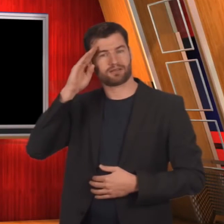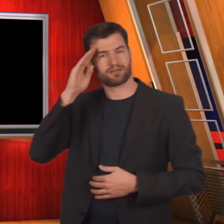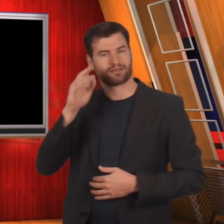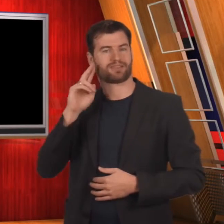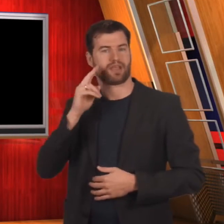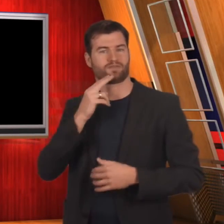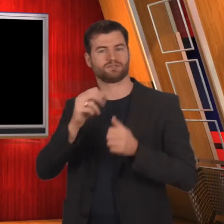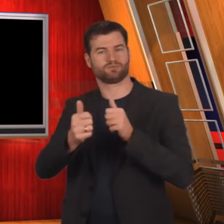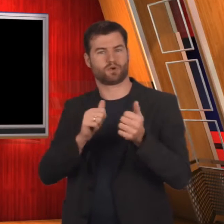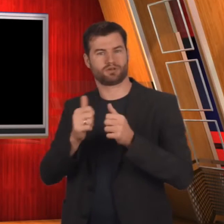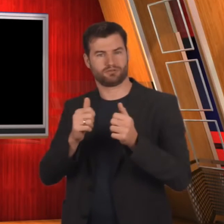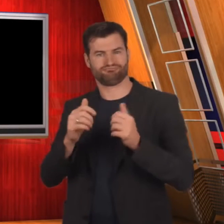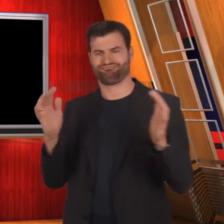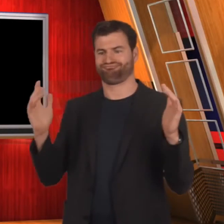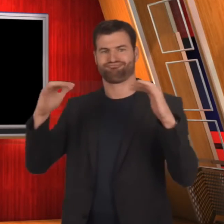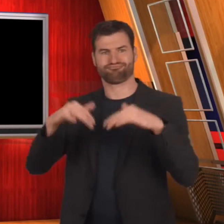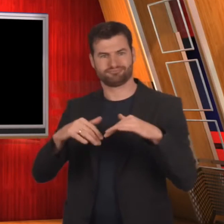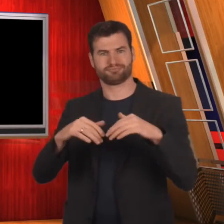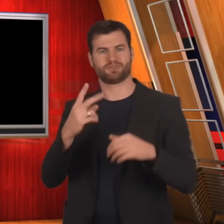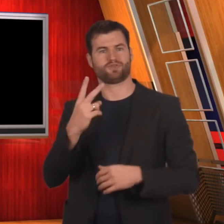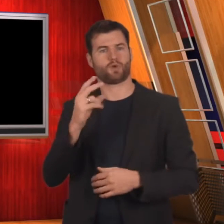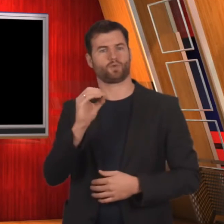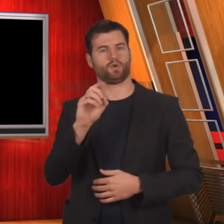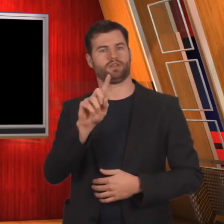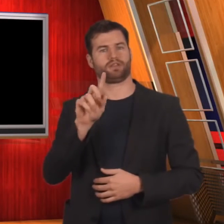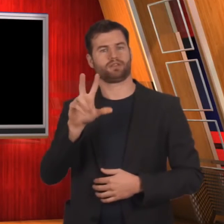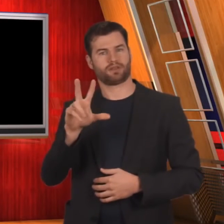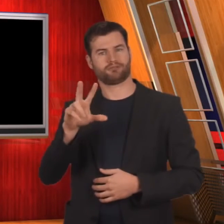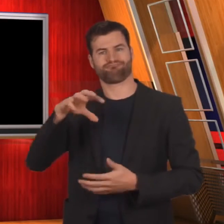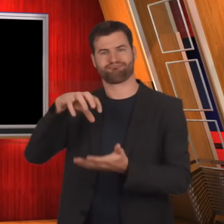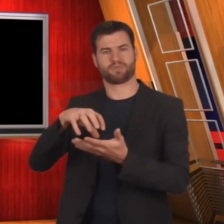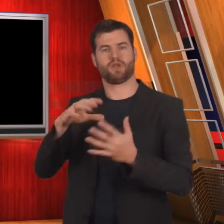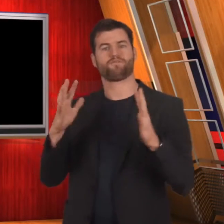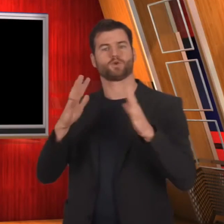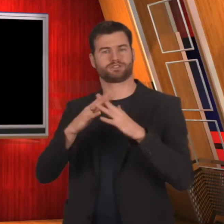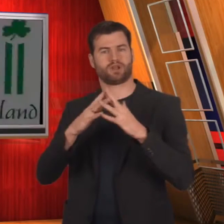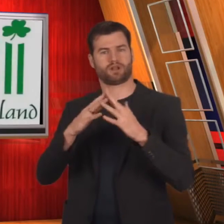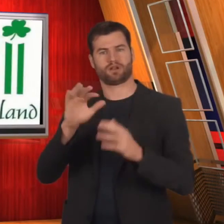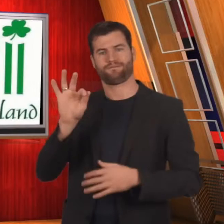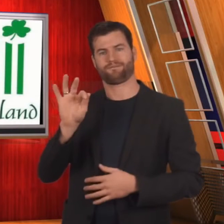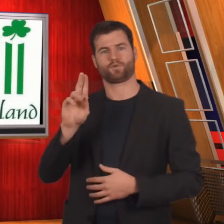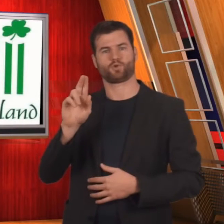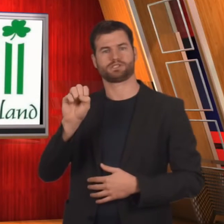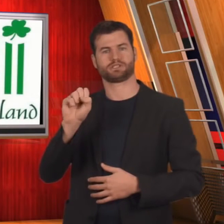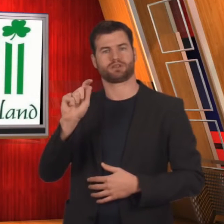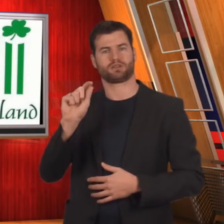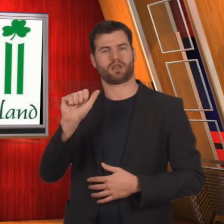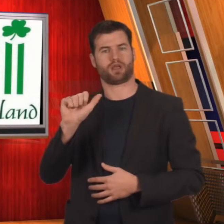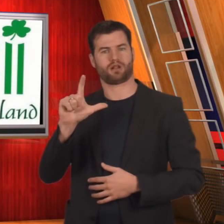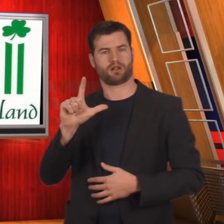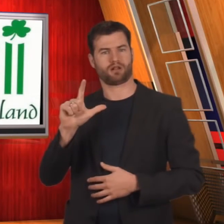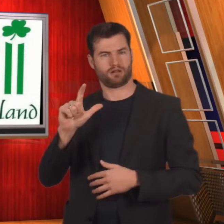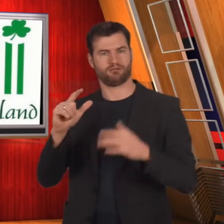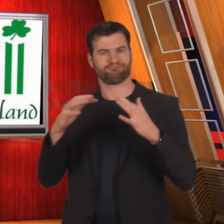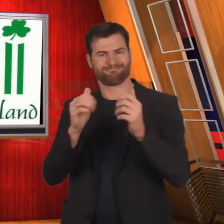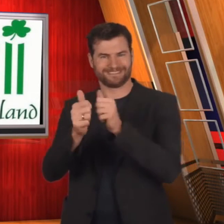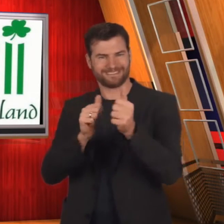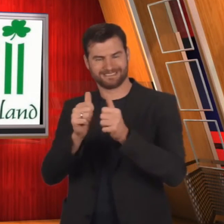Ireland Deaf Sports hosted the 2013 Interprovincial Tournament